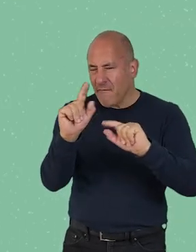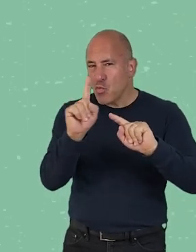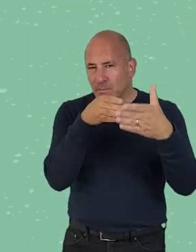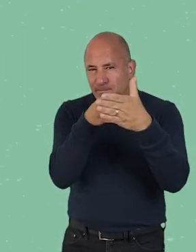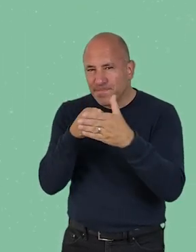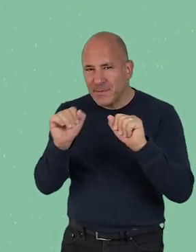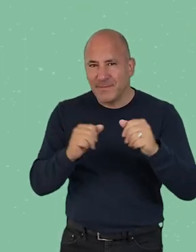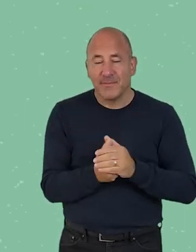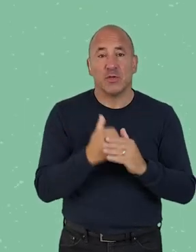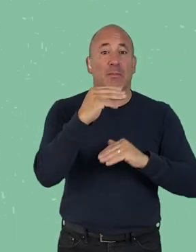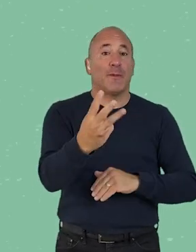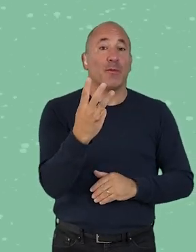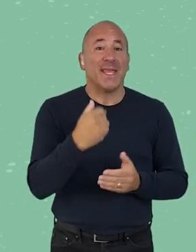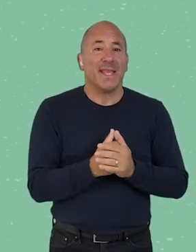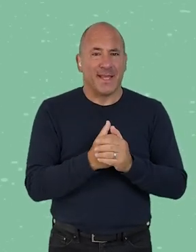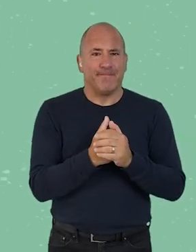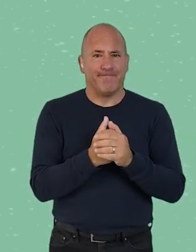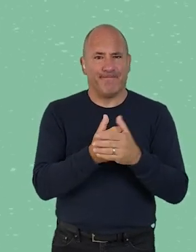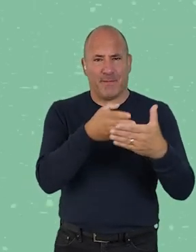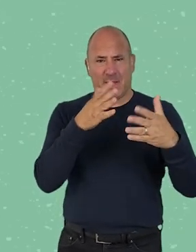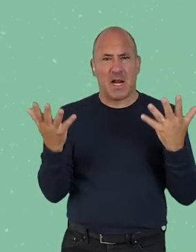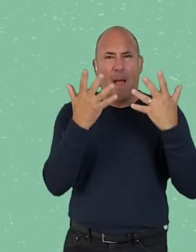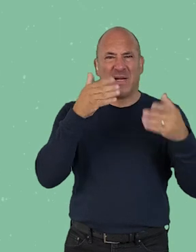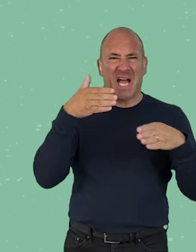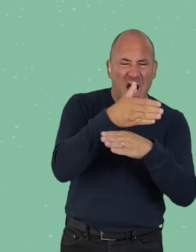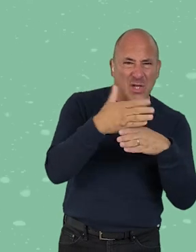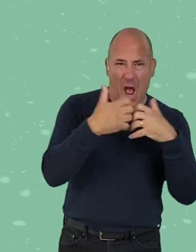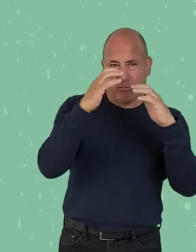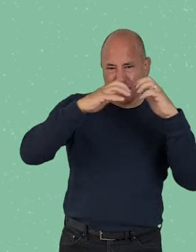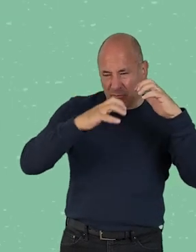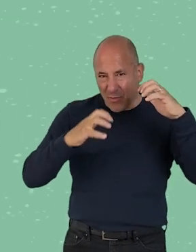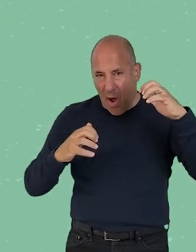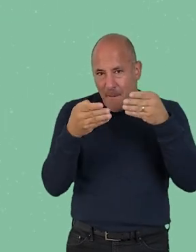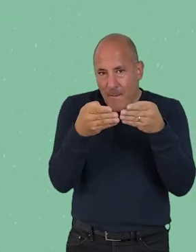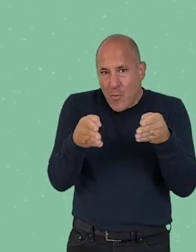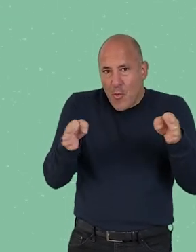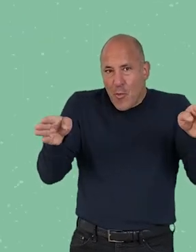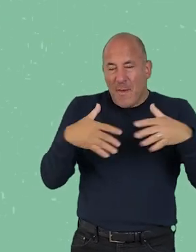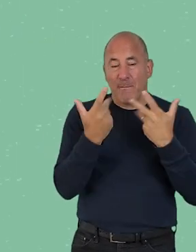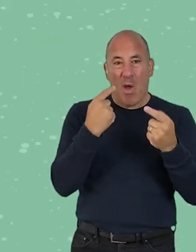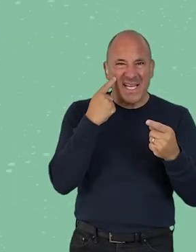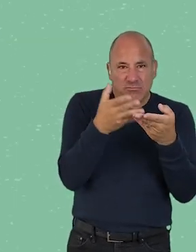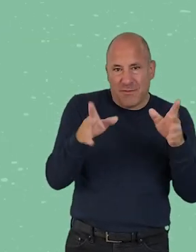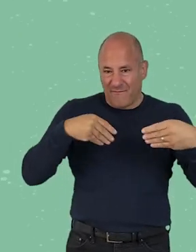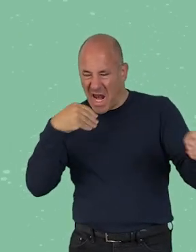Chapter 3: breaking down and broadening out climate action to be more expansive, flexible and doable,